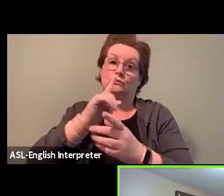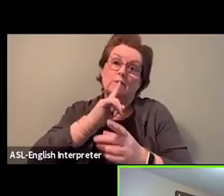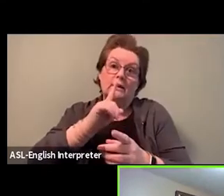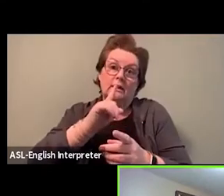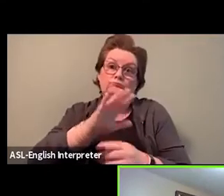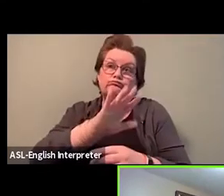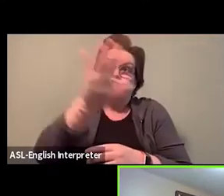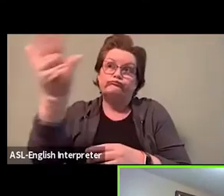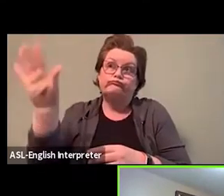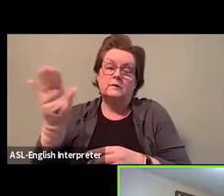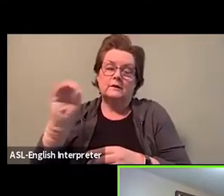Our next panelist,